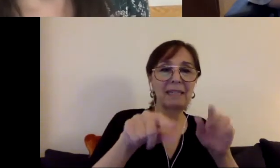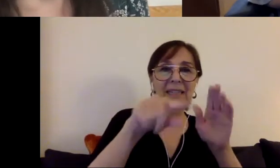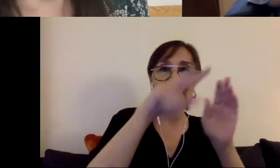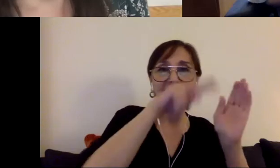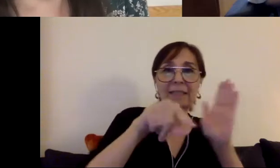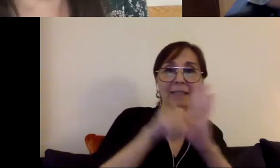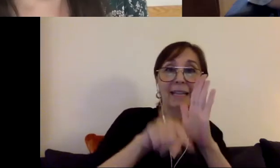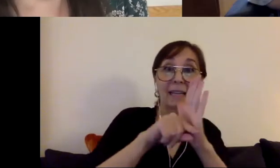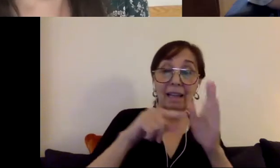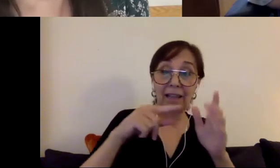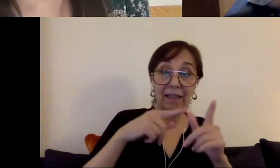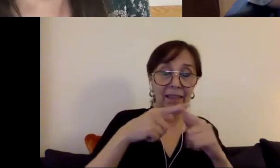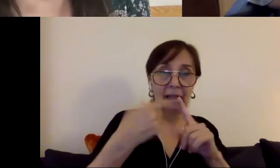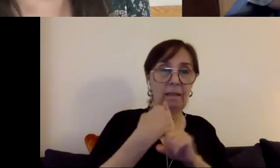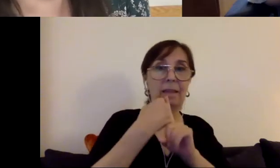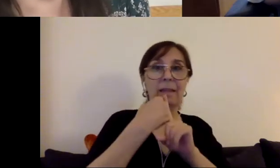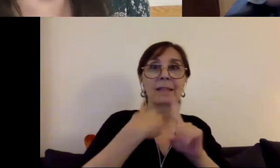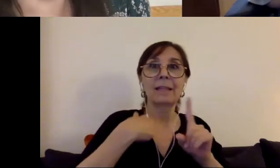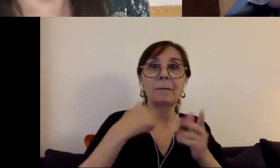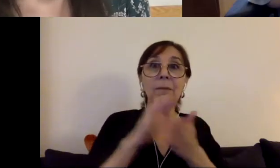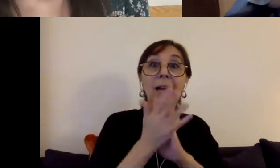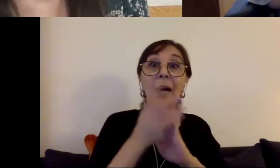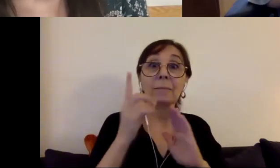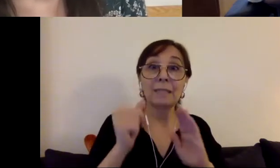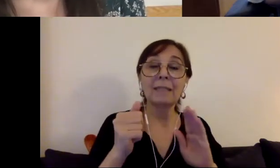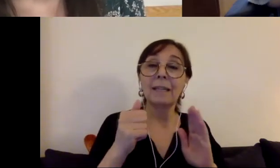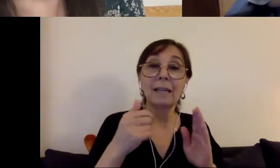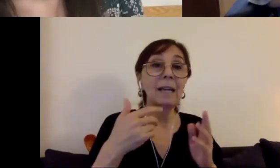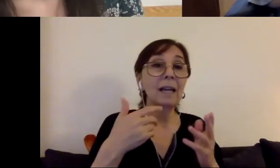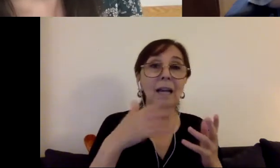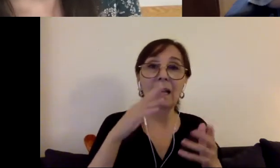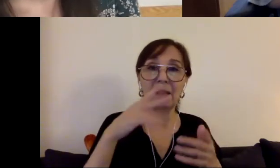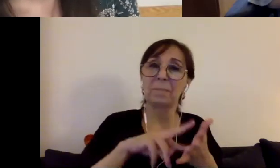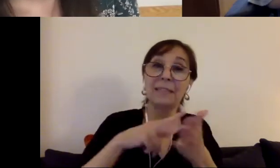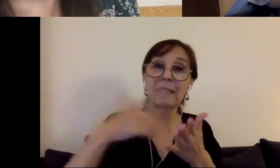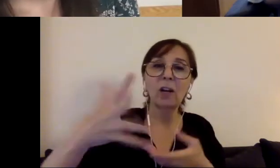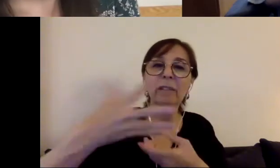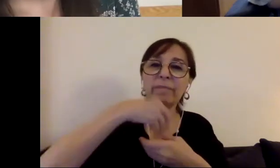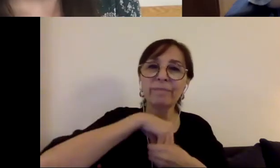yourself, it is likely that you're going to perceive yourself in a negative way,